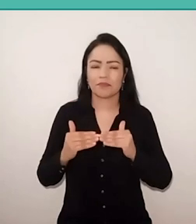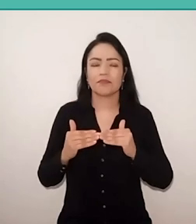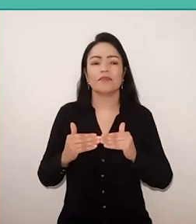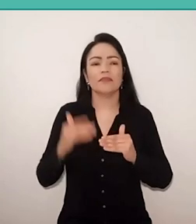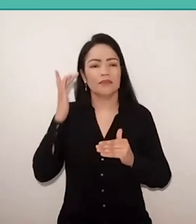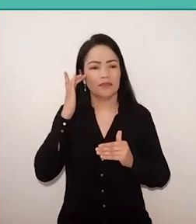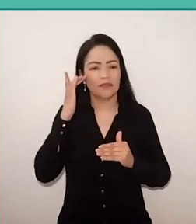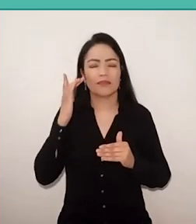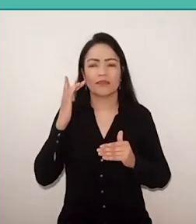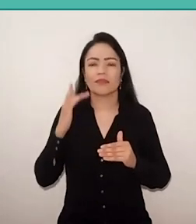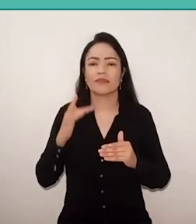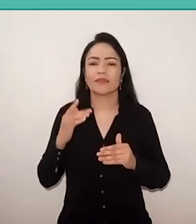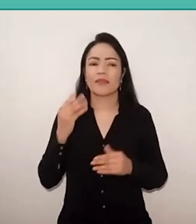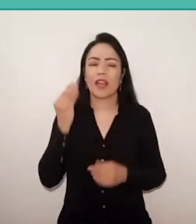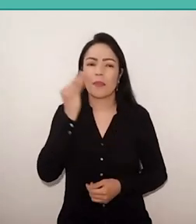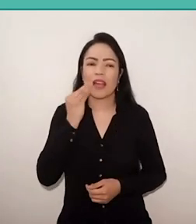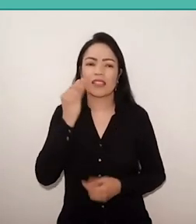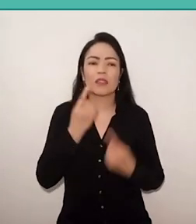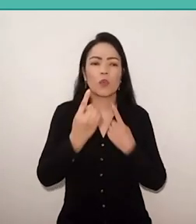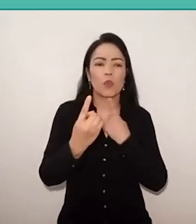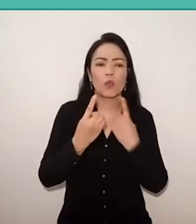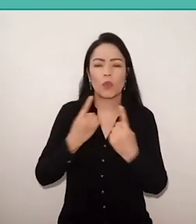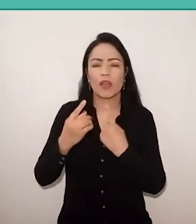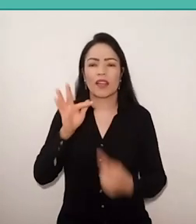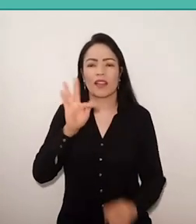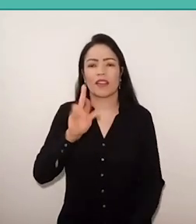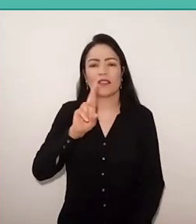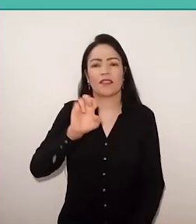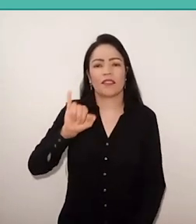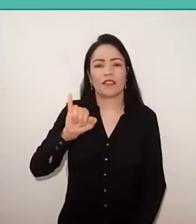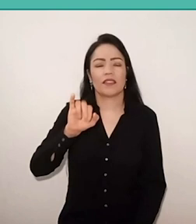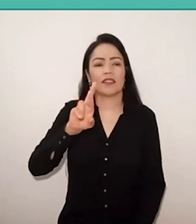Freire's dialogic experience brings this communion of knowledge